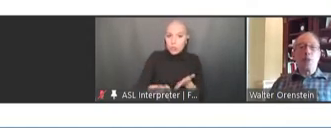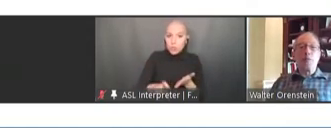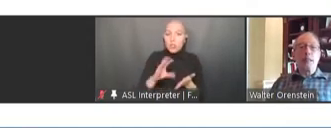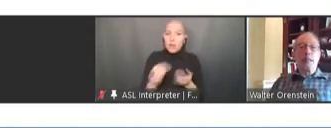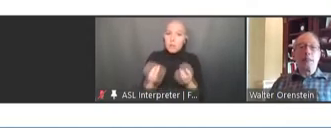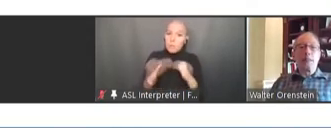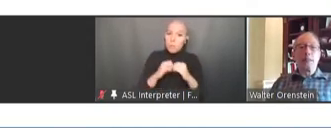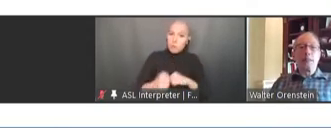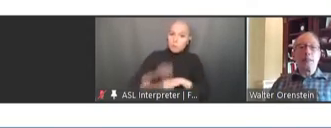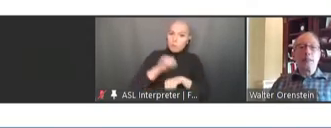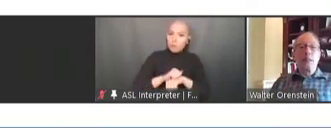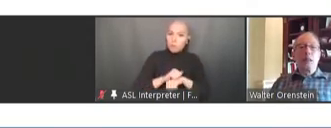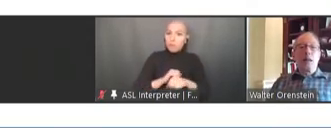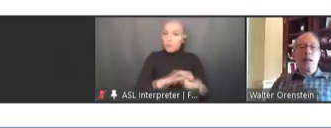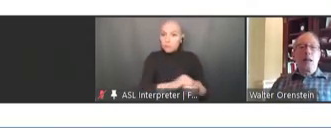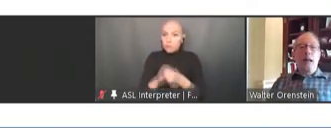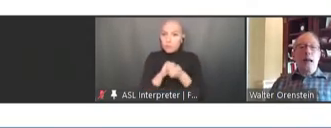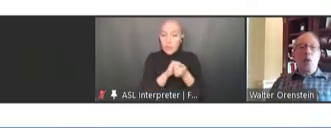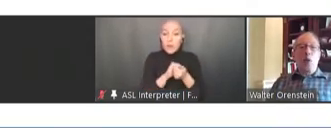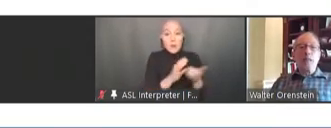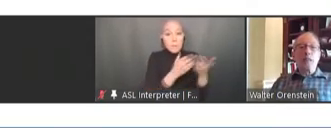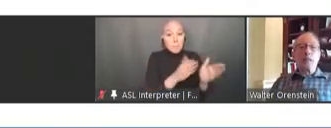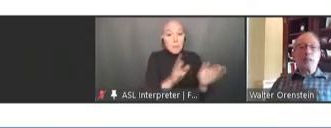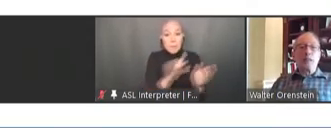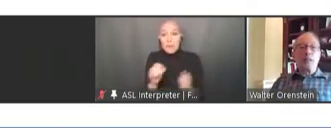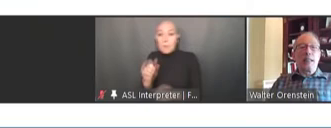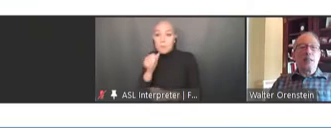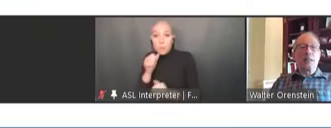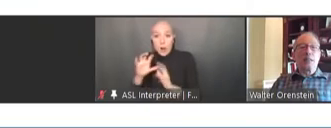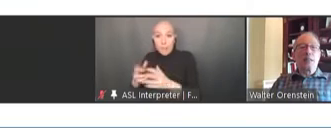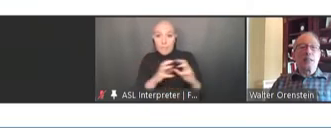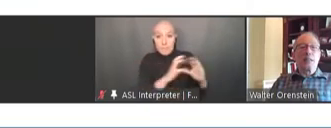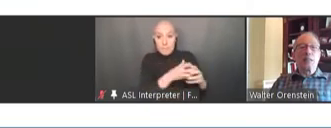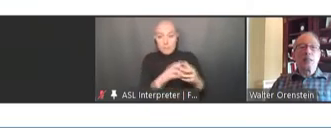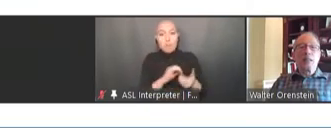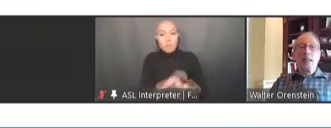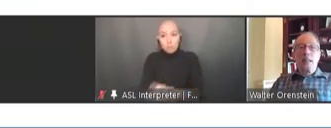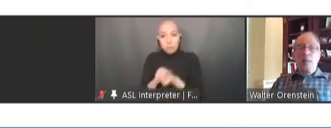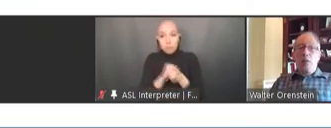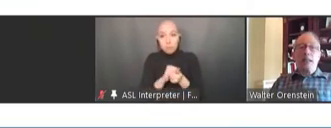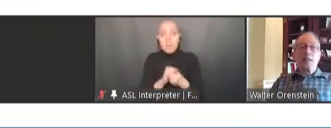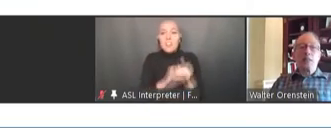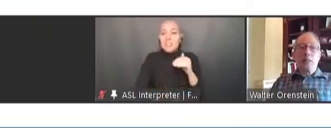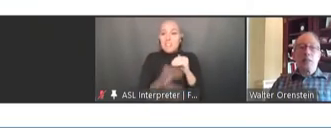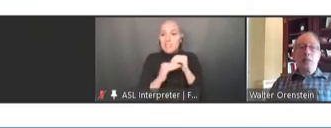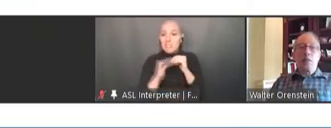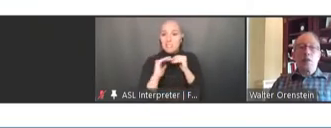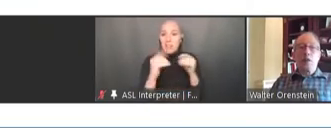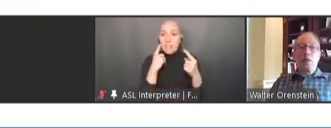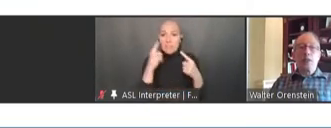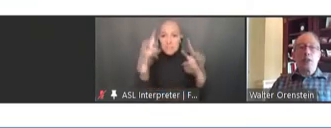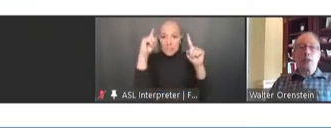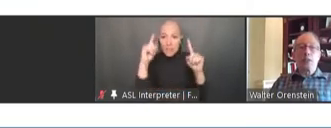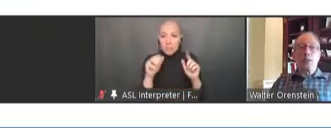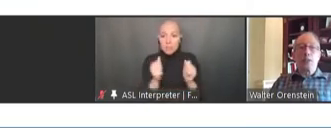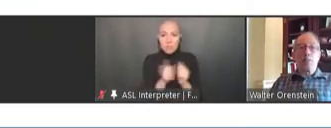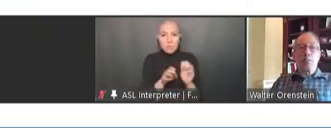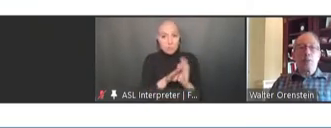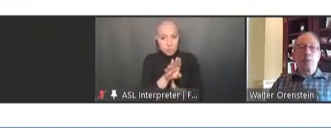private entities, ways to sustain success. Vaccine safety, I've already mention. Next slide, please.